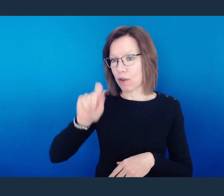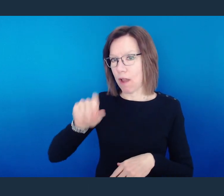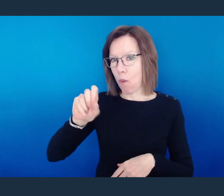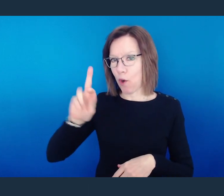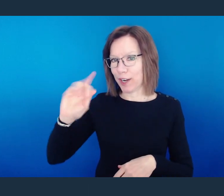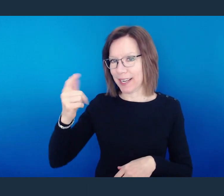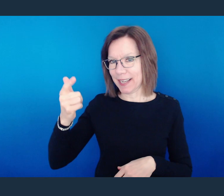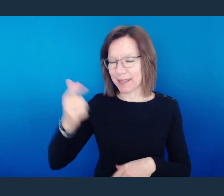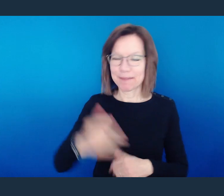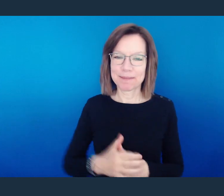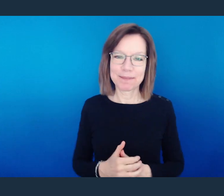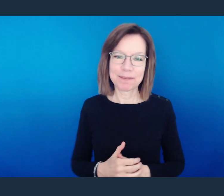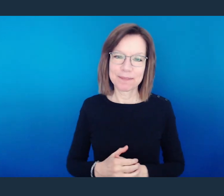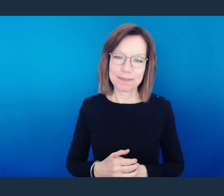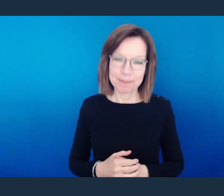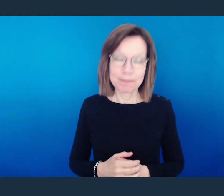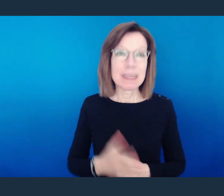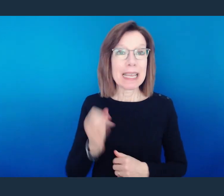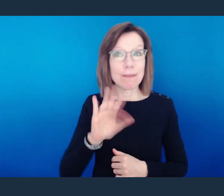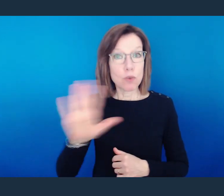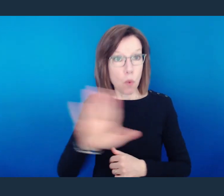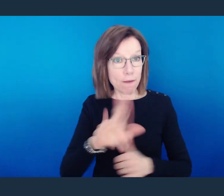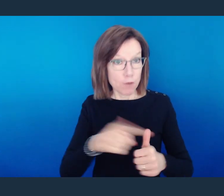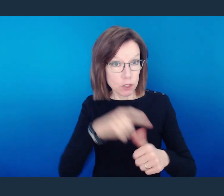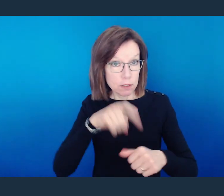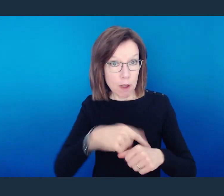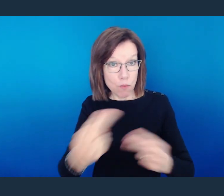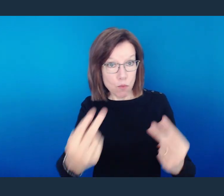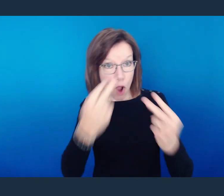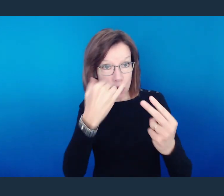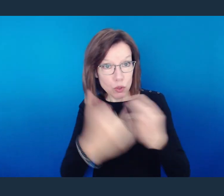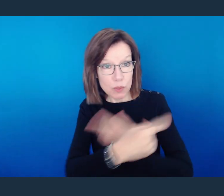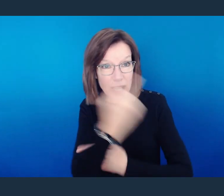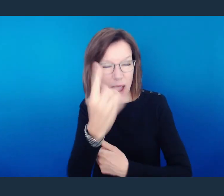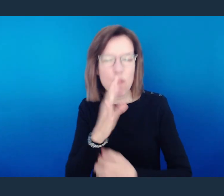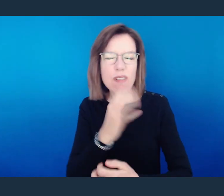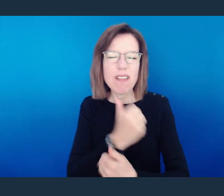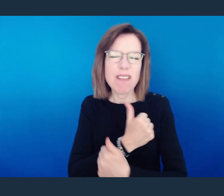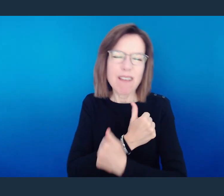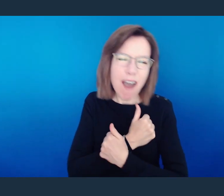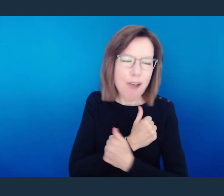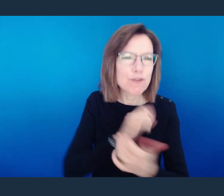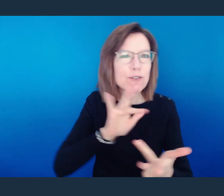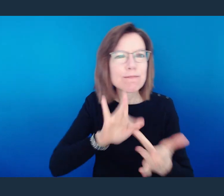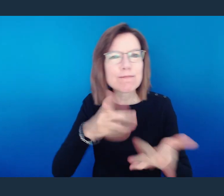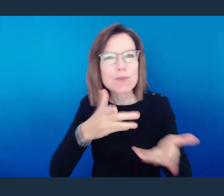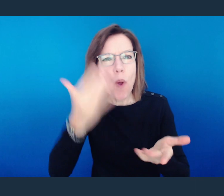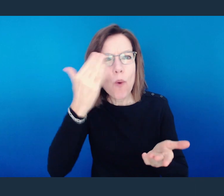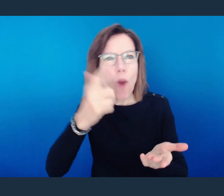If this was your first time joining us today, we would love to get to know you.